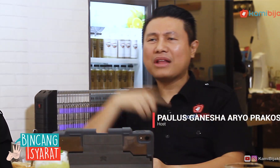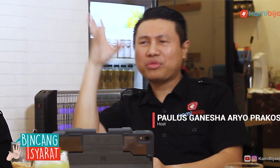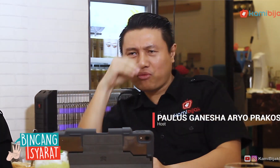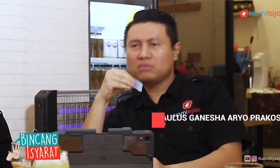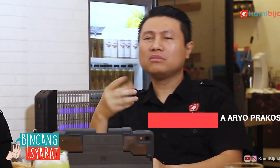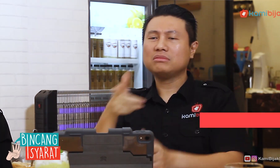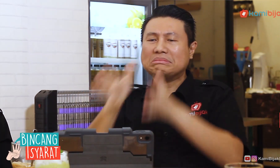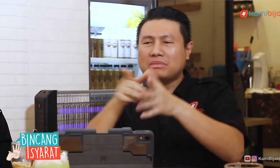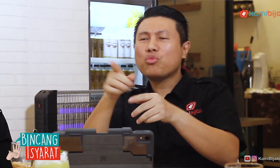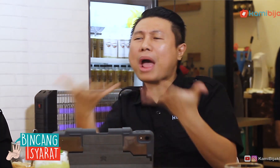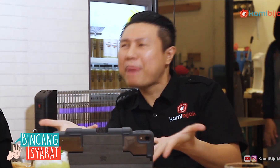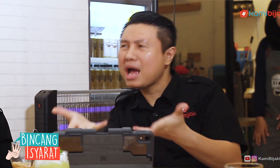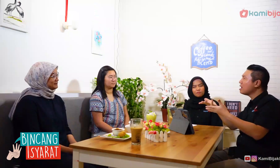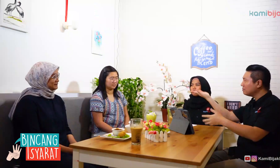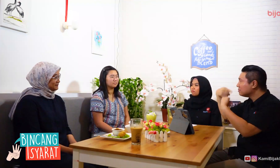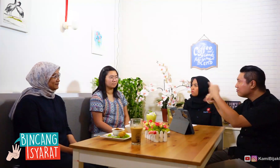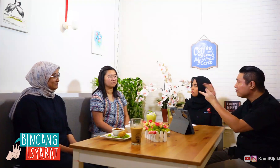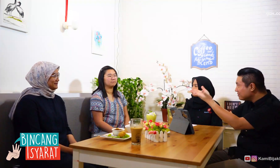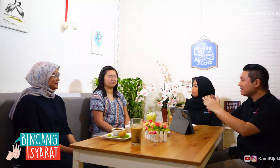I want to know, What is sign language linguistics? Please explain.